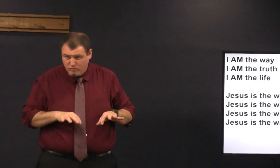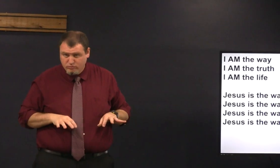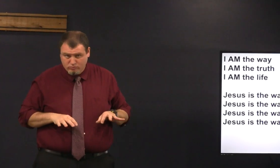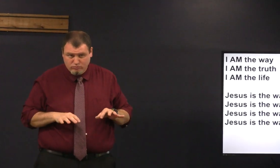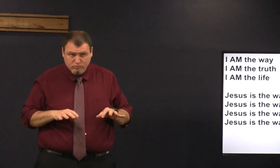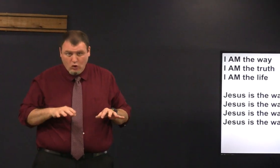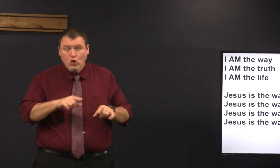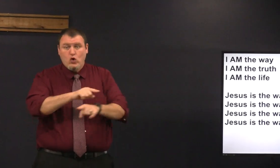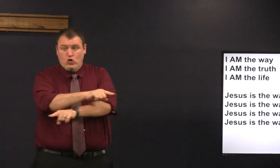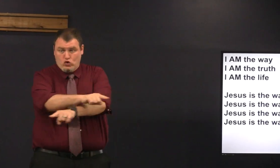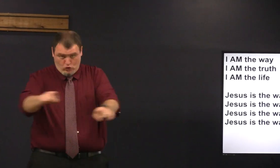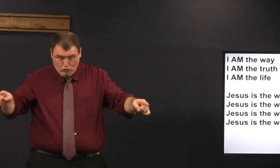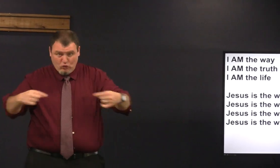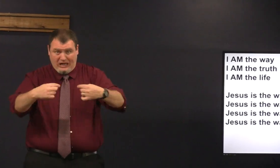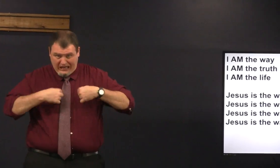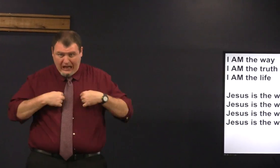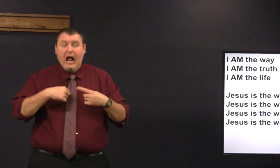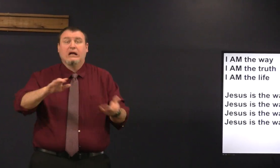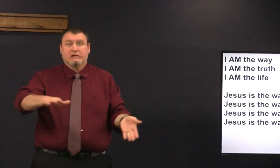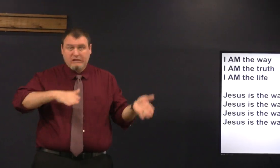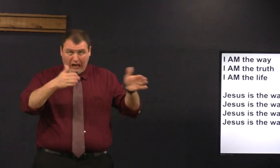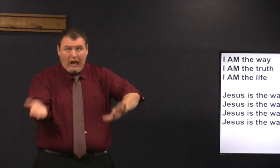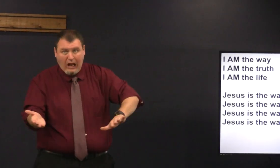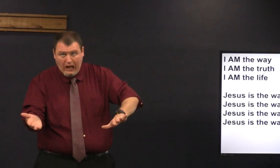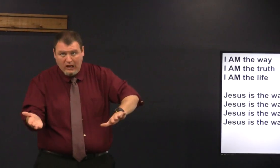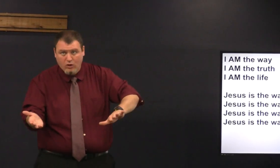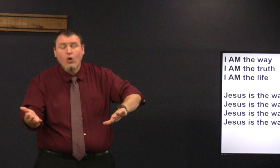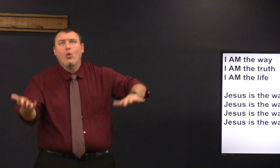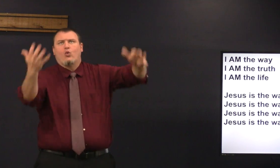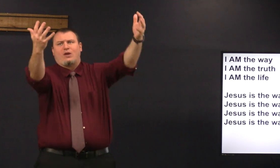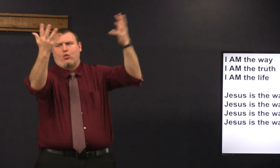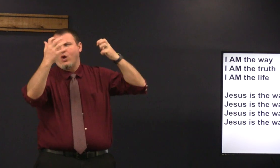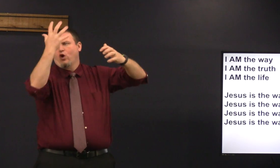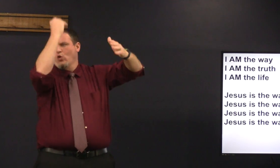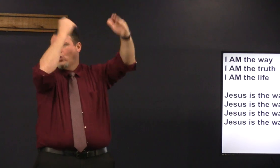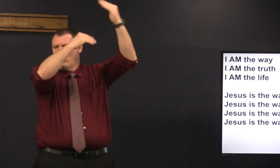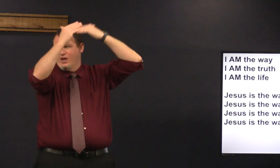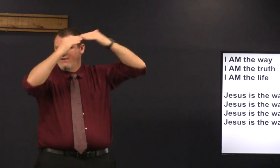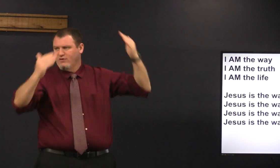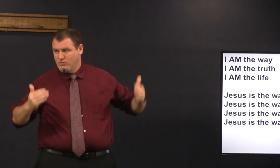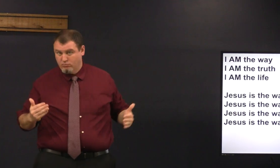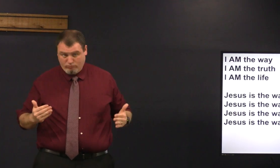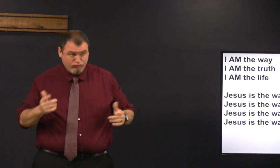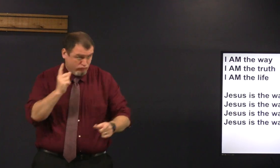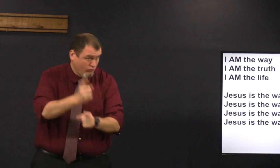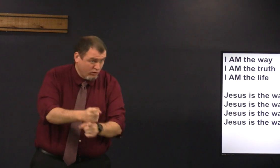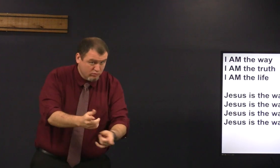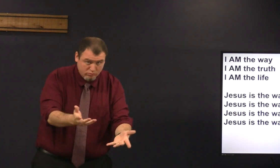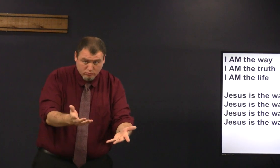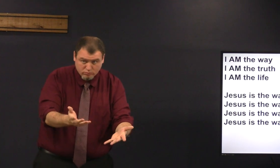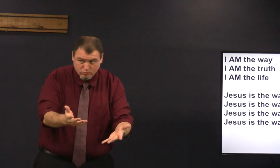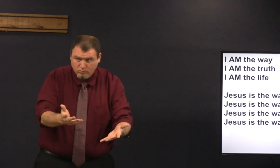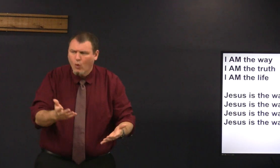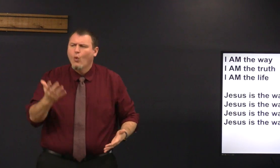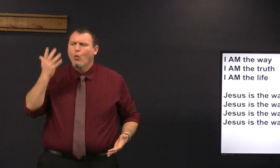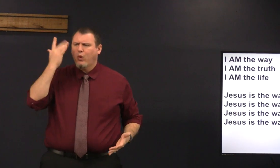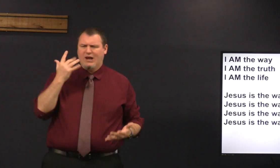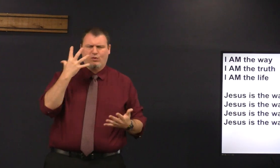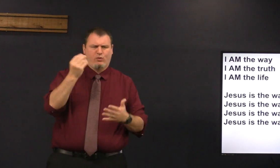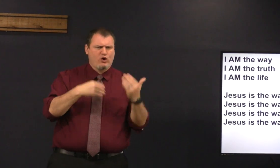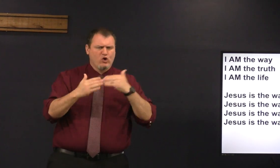all are important you and I when you and I die we want to go to heaven right